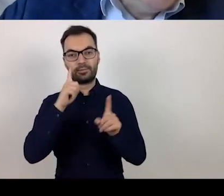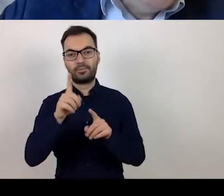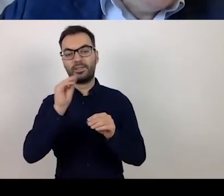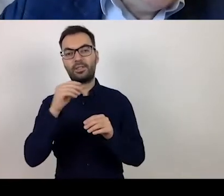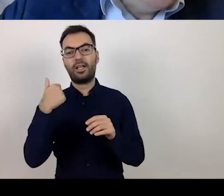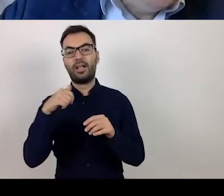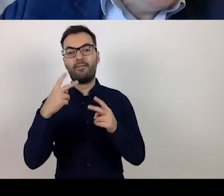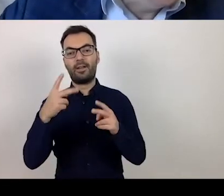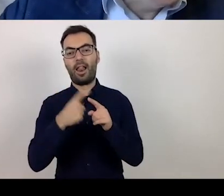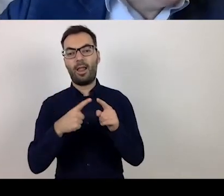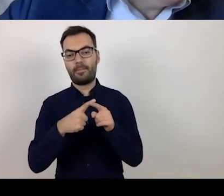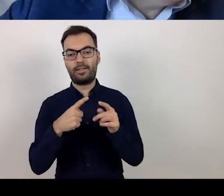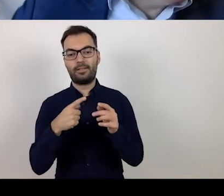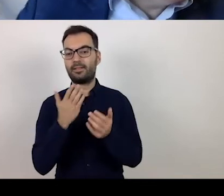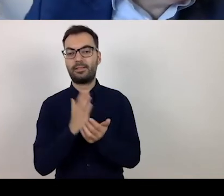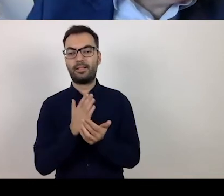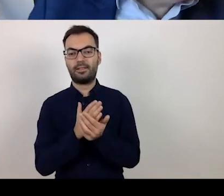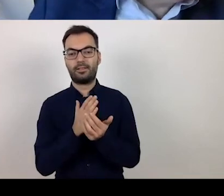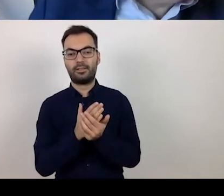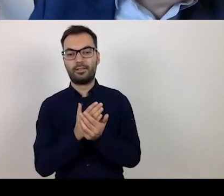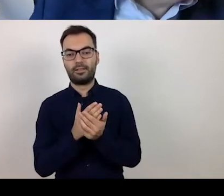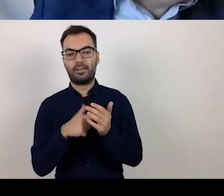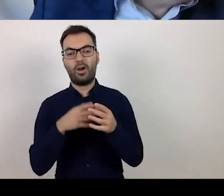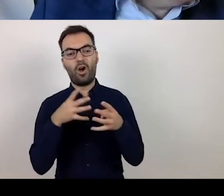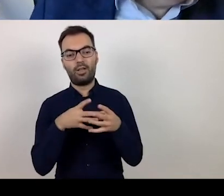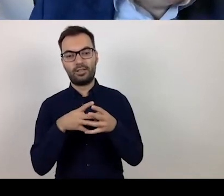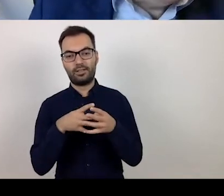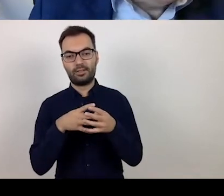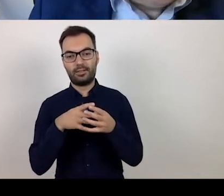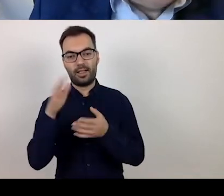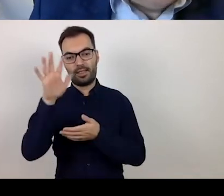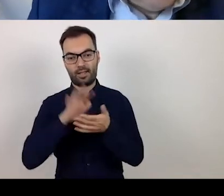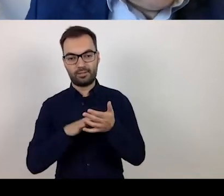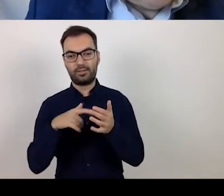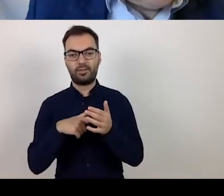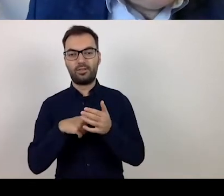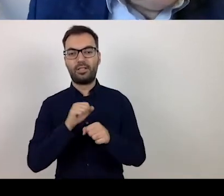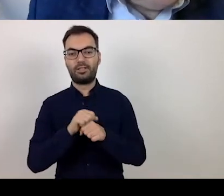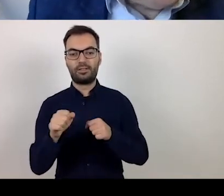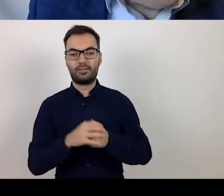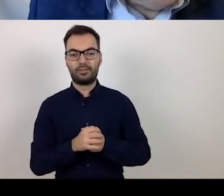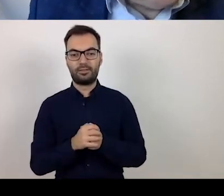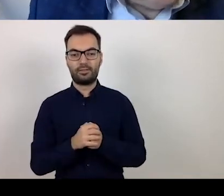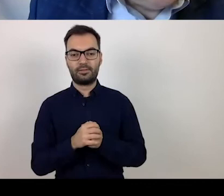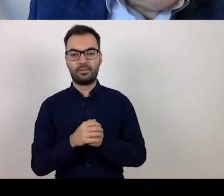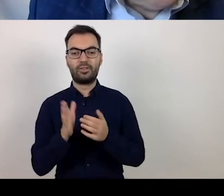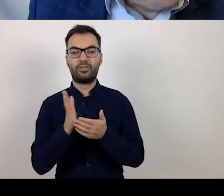not so much from the point of view of the substantive evaluation, as it is the essential part,